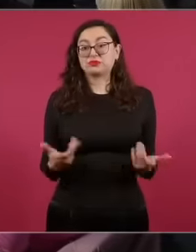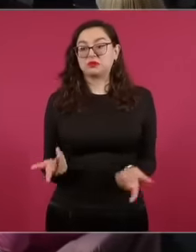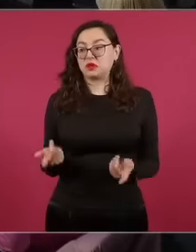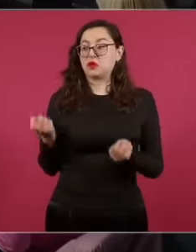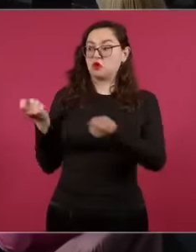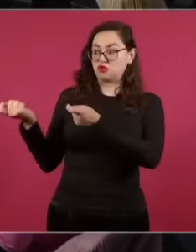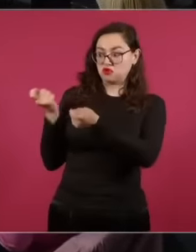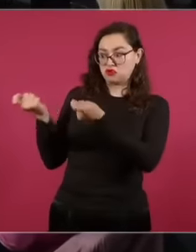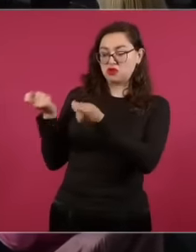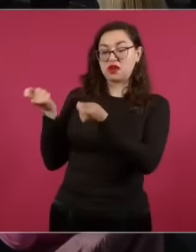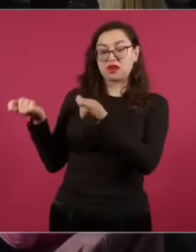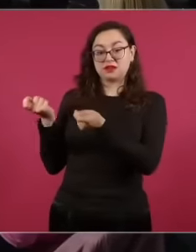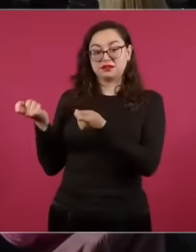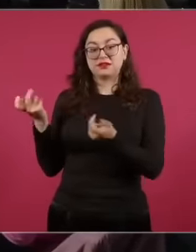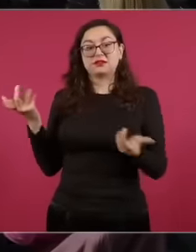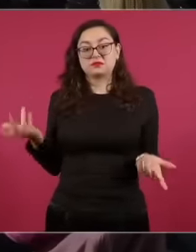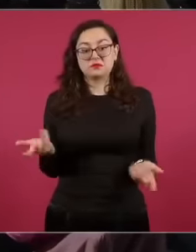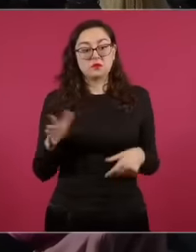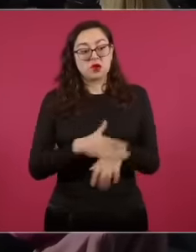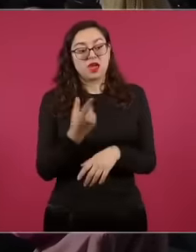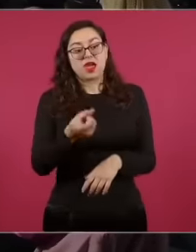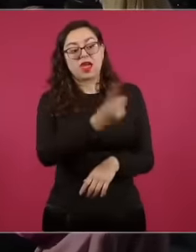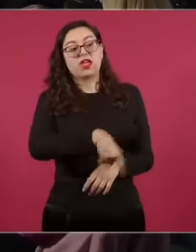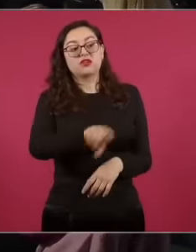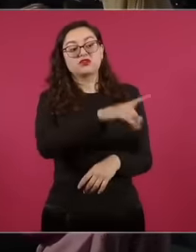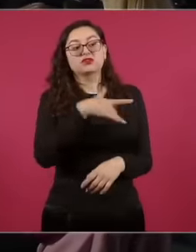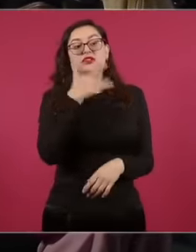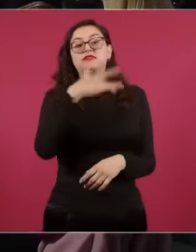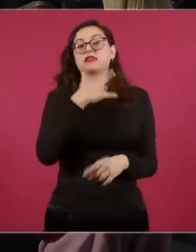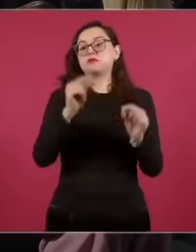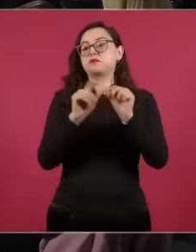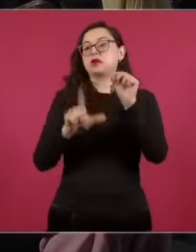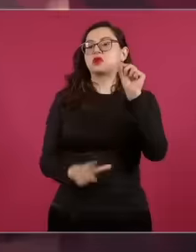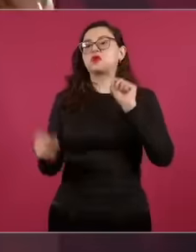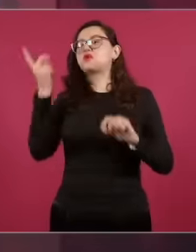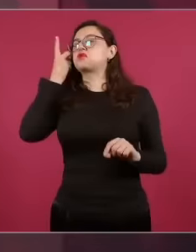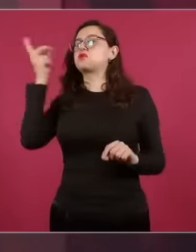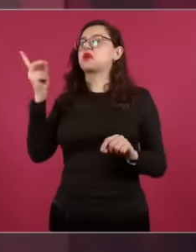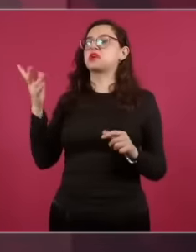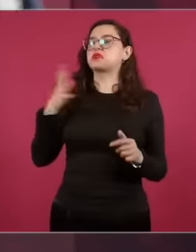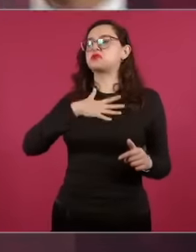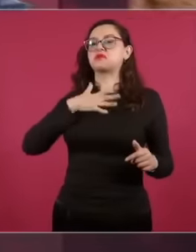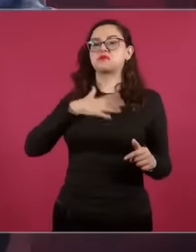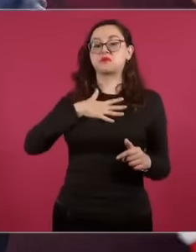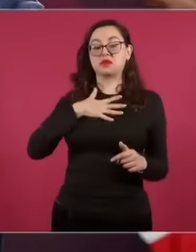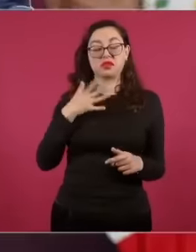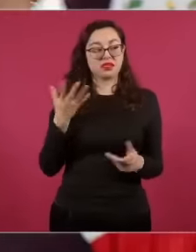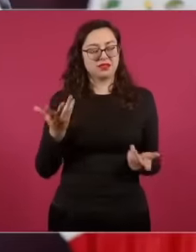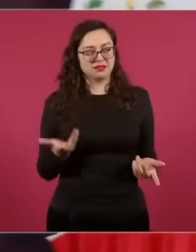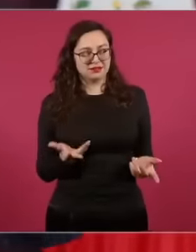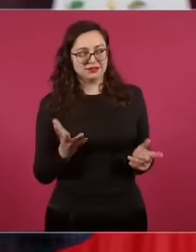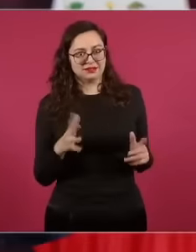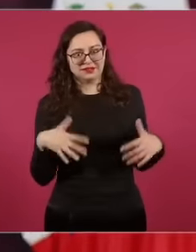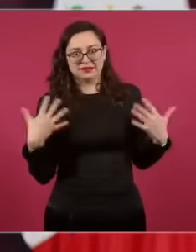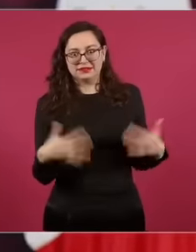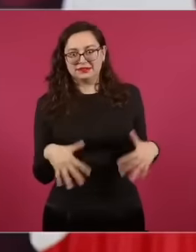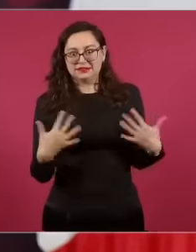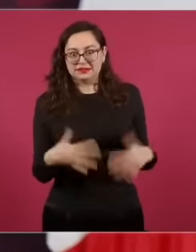Mexico. So the judicial power was at